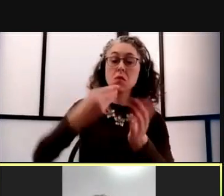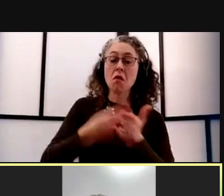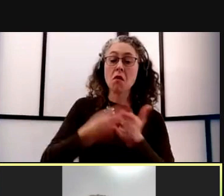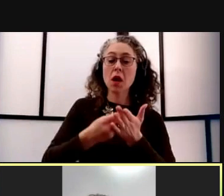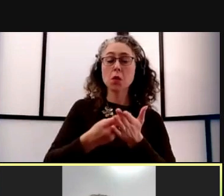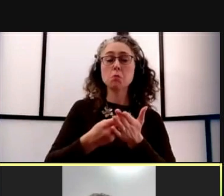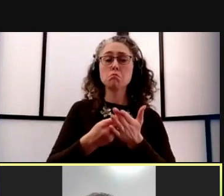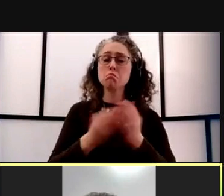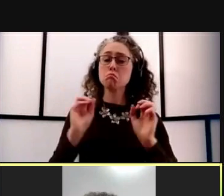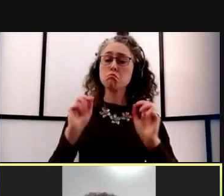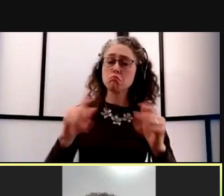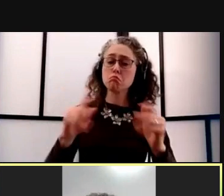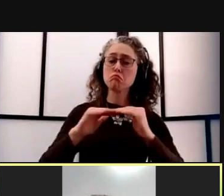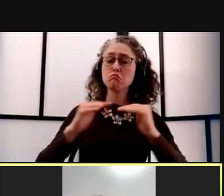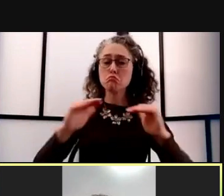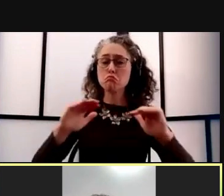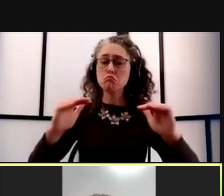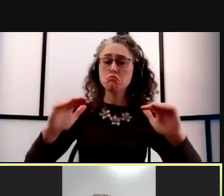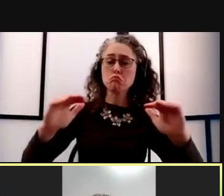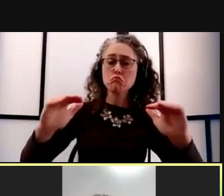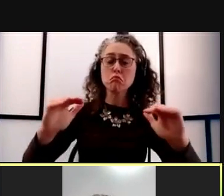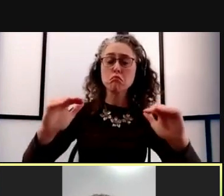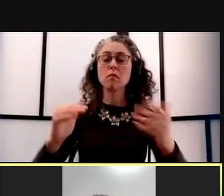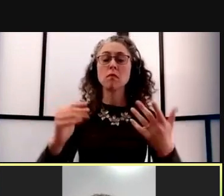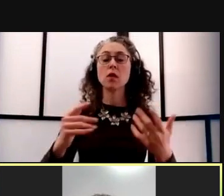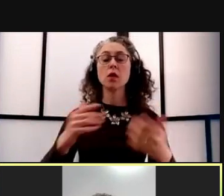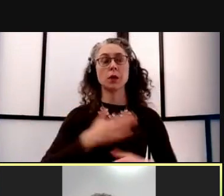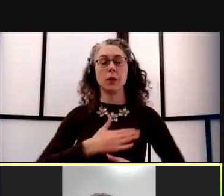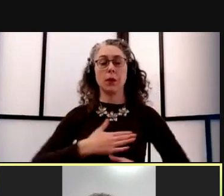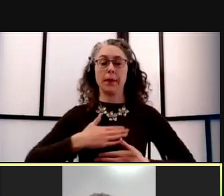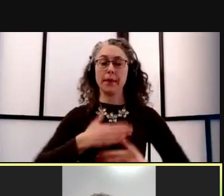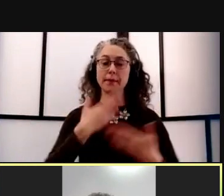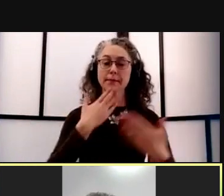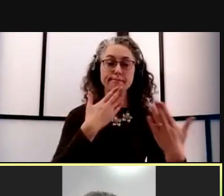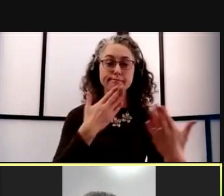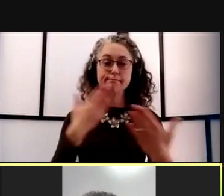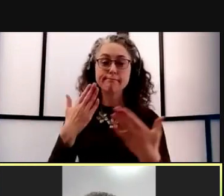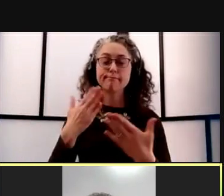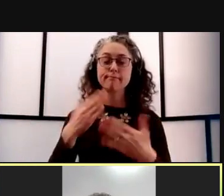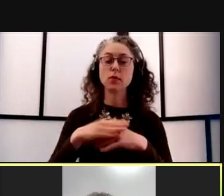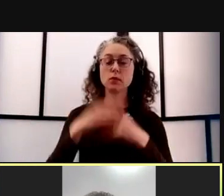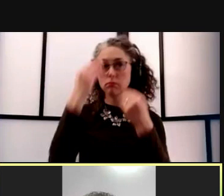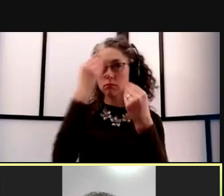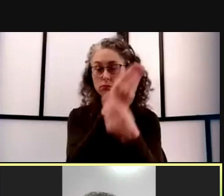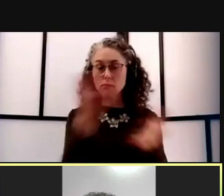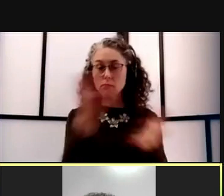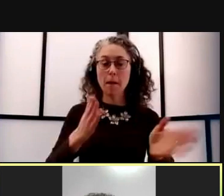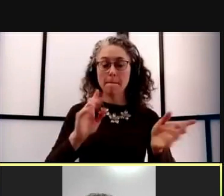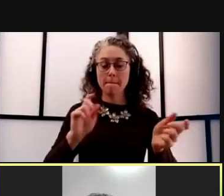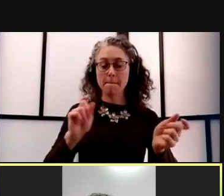And in that context, we're very pleased to share our plan to modify some of the spending restrictions